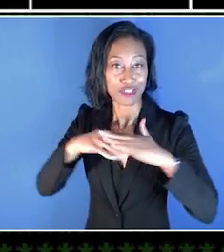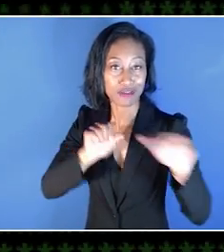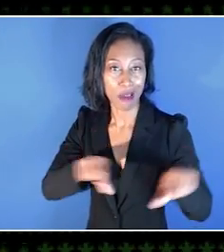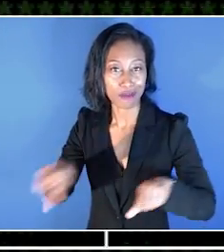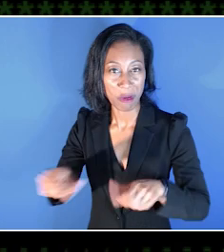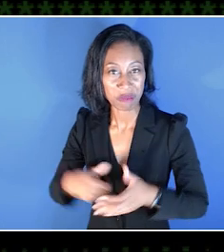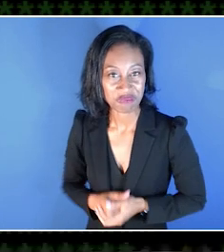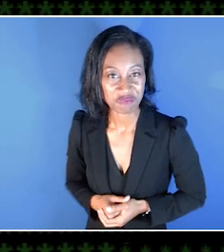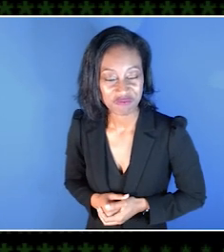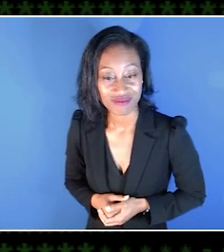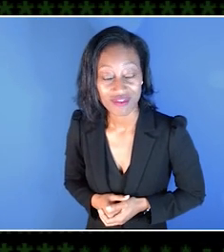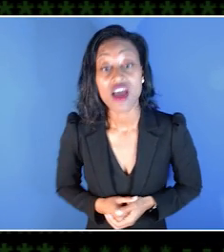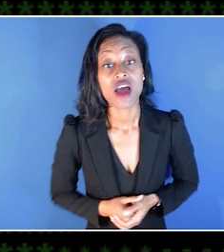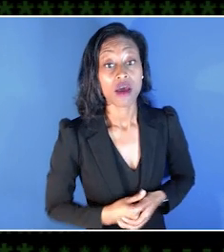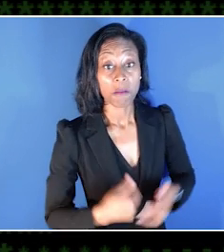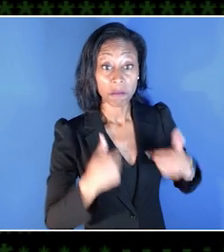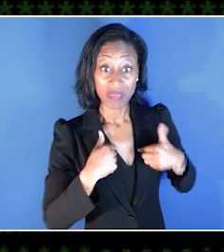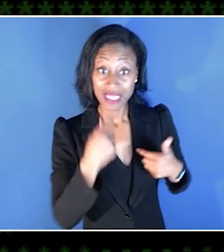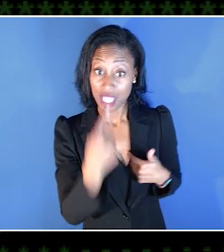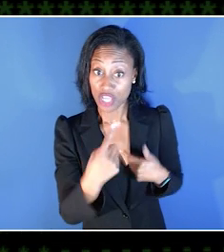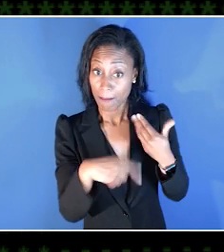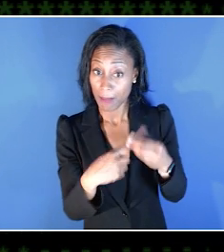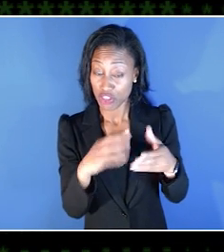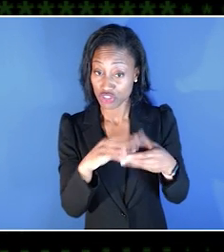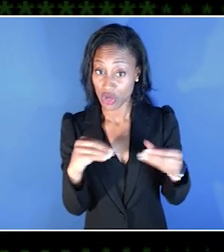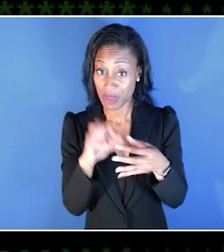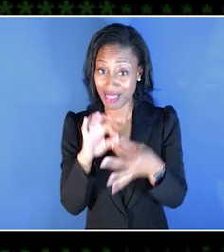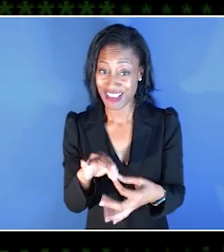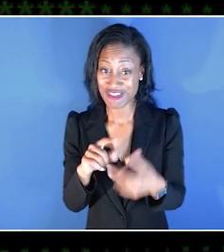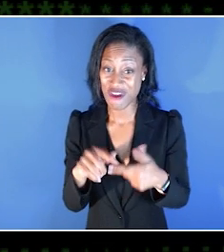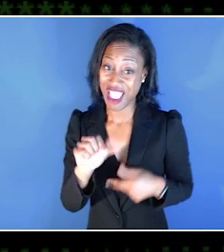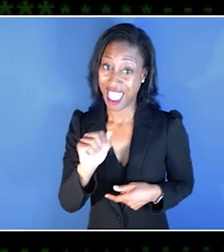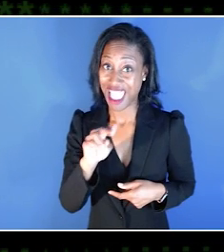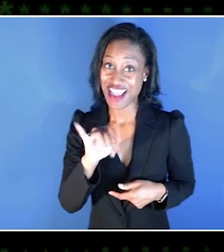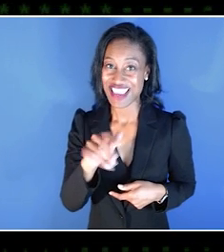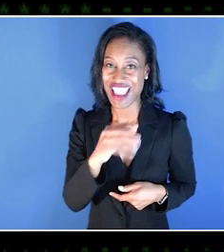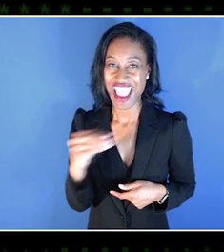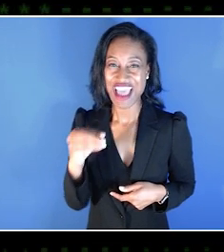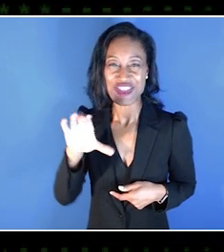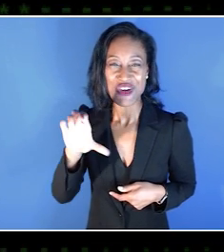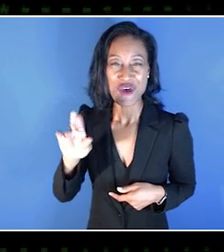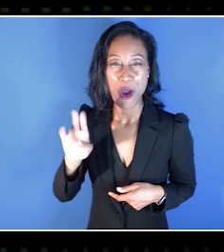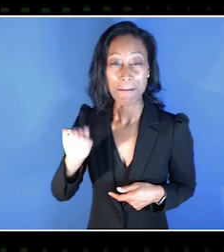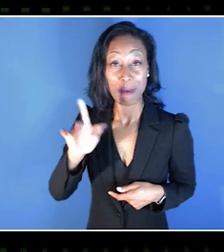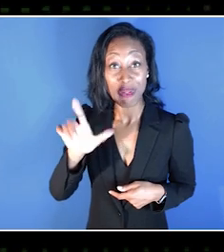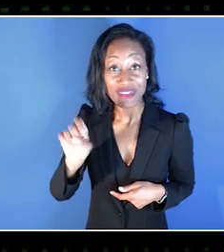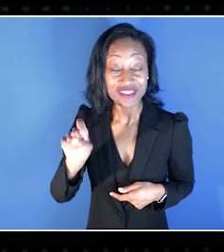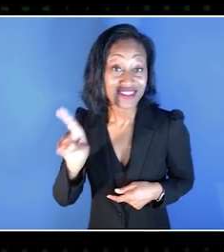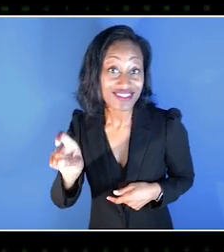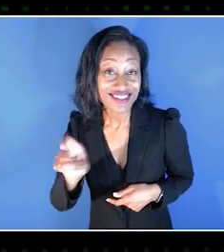Have I ever told you the story about Annie and the Crumbles? [WATER GURGLING]